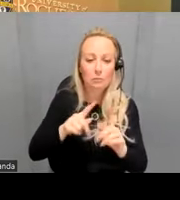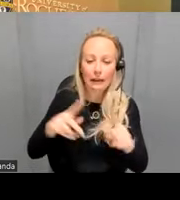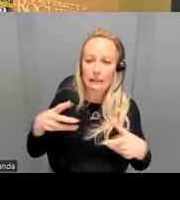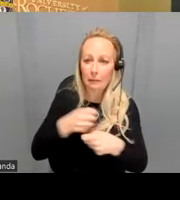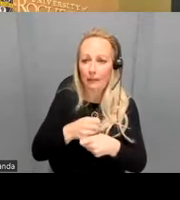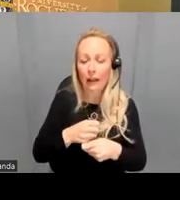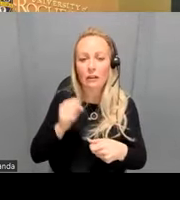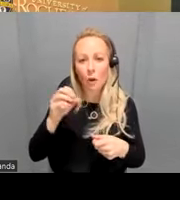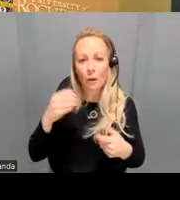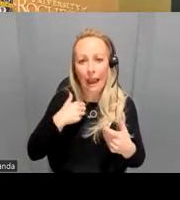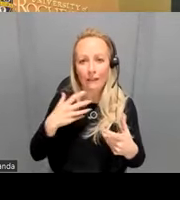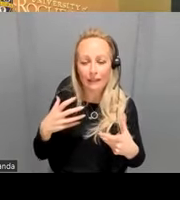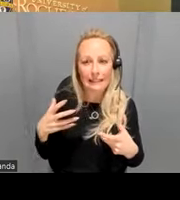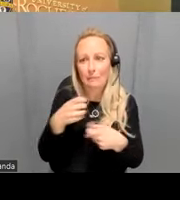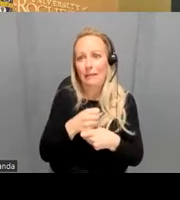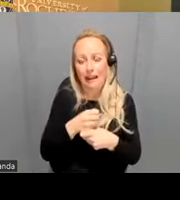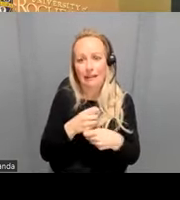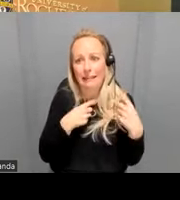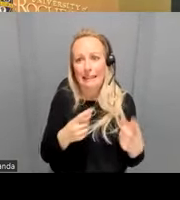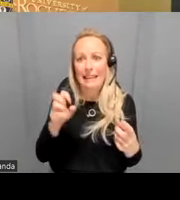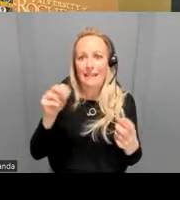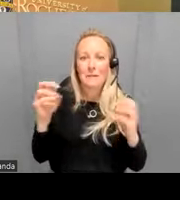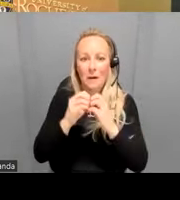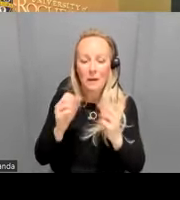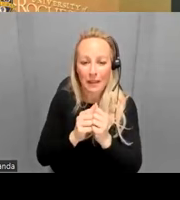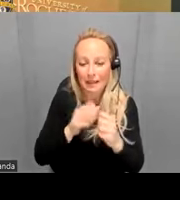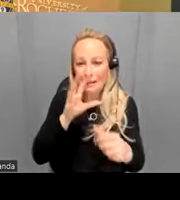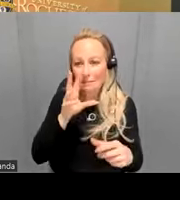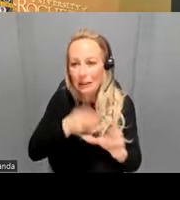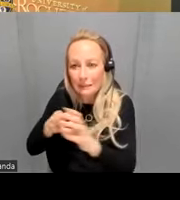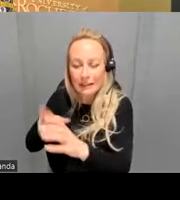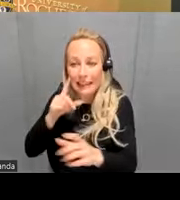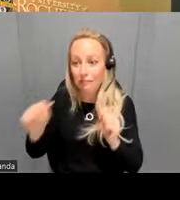we have simplified it even further where we have participants choose activities they're doing but